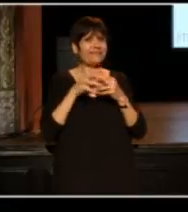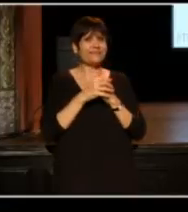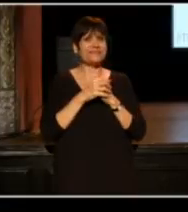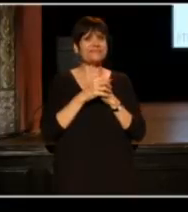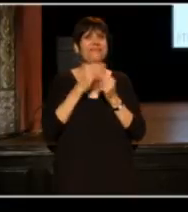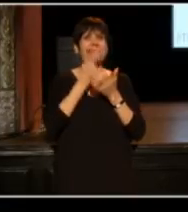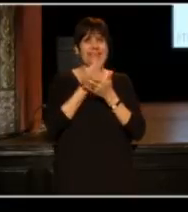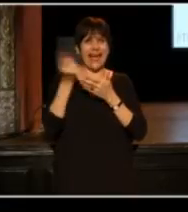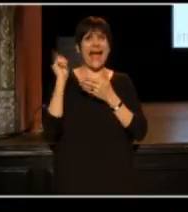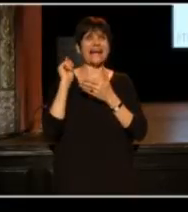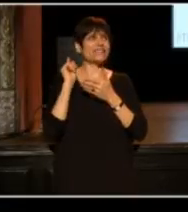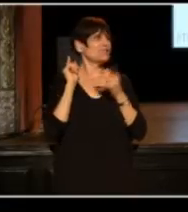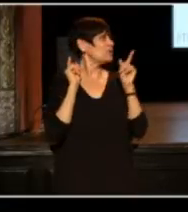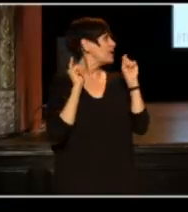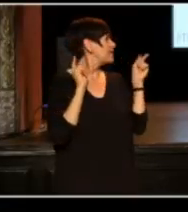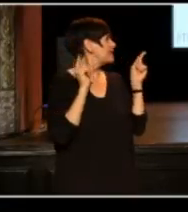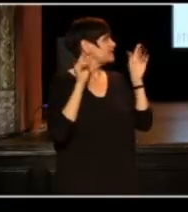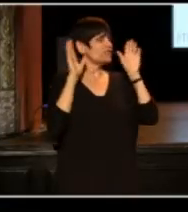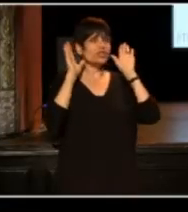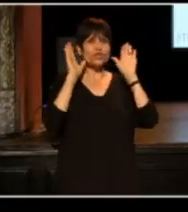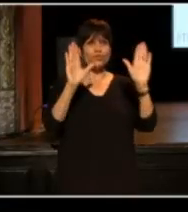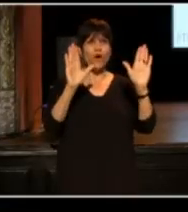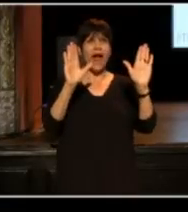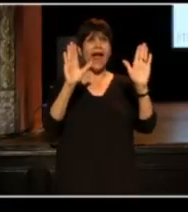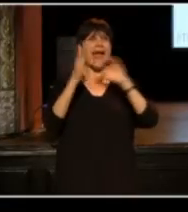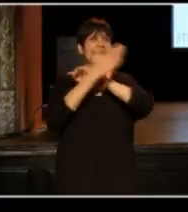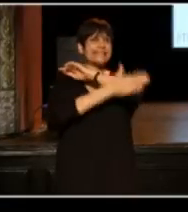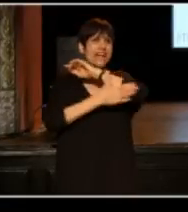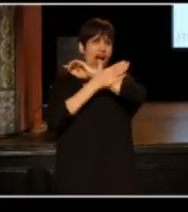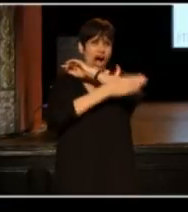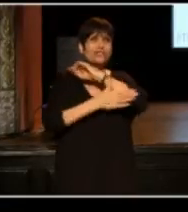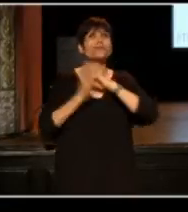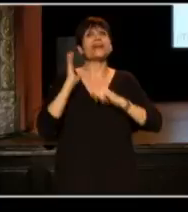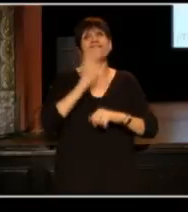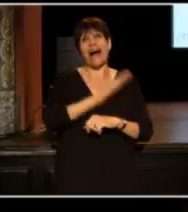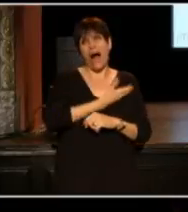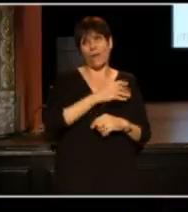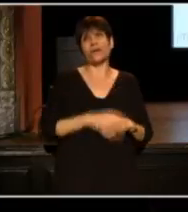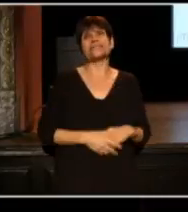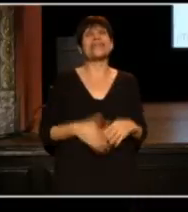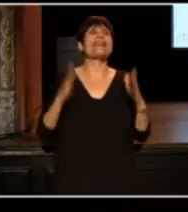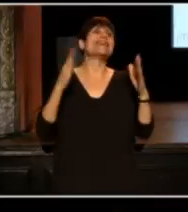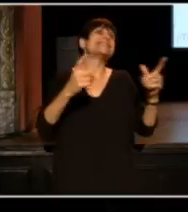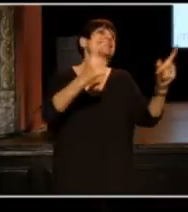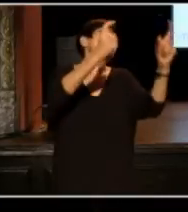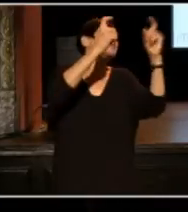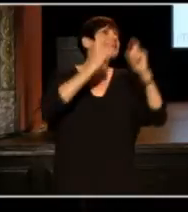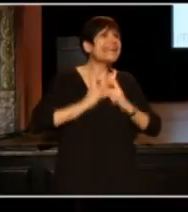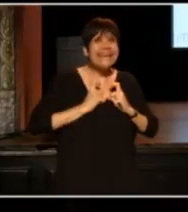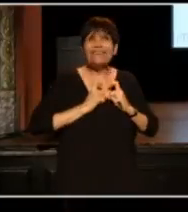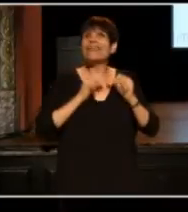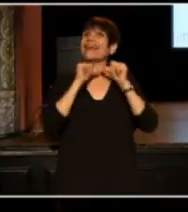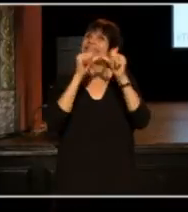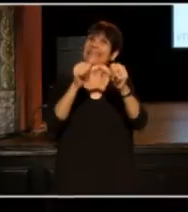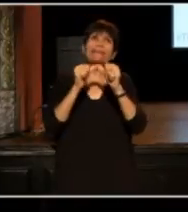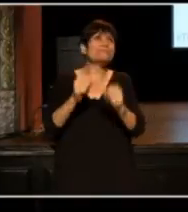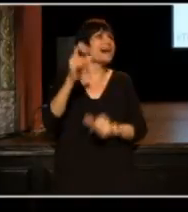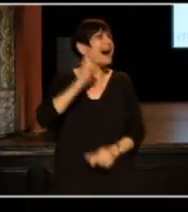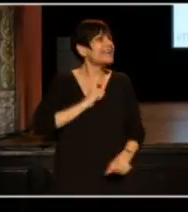this great country of ours, this gift that keeps on giving,